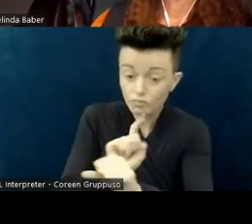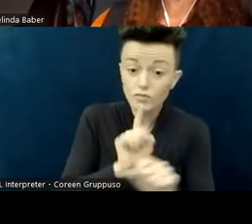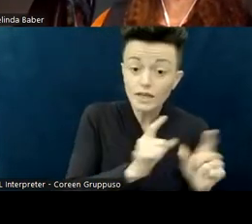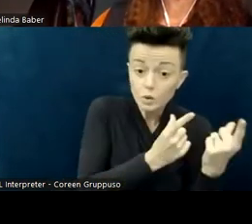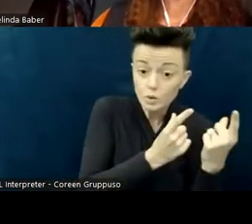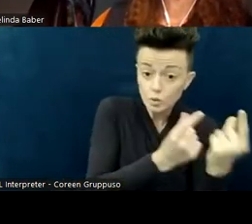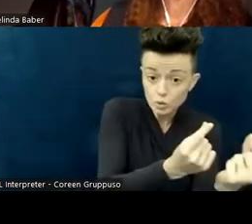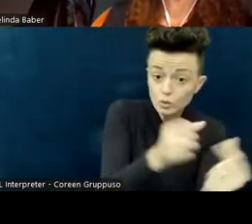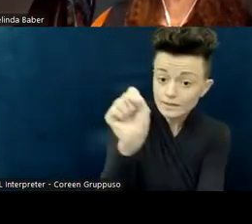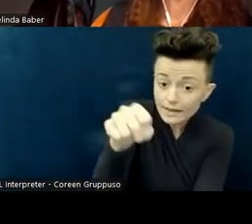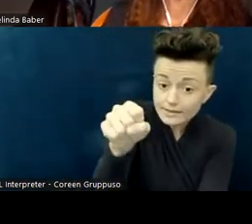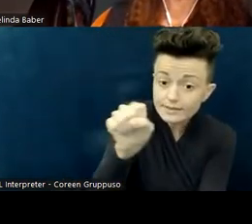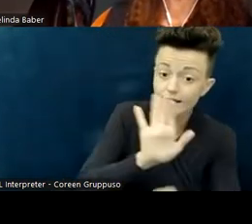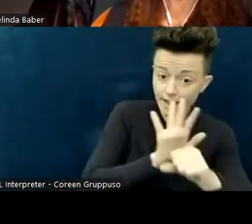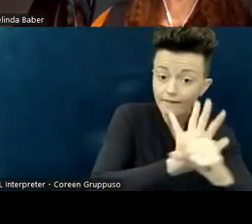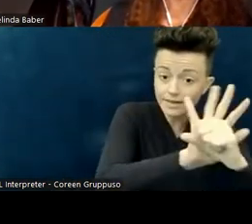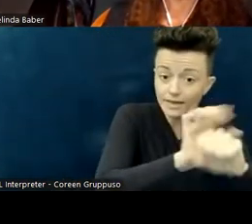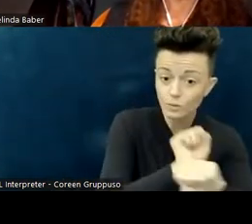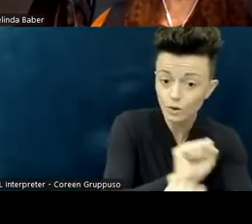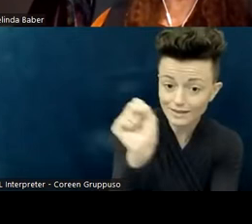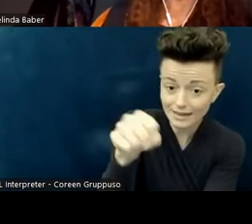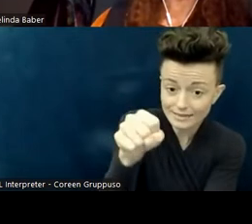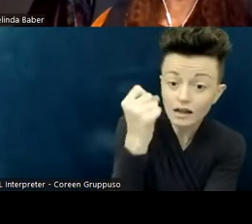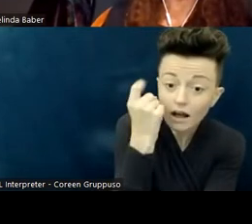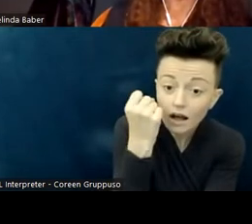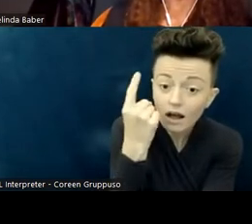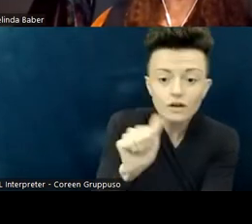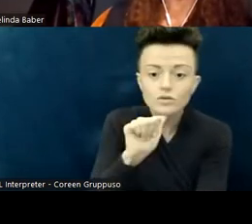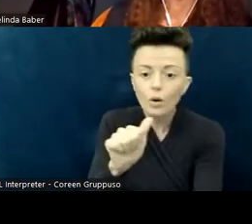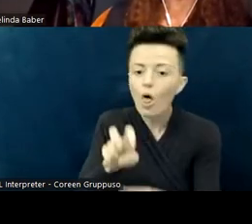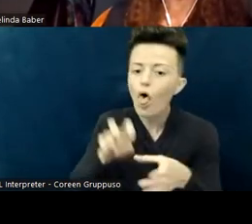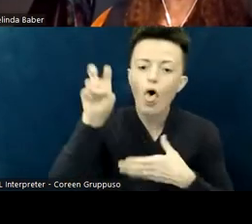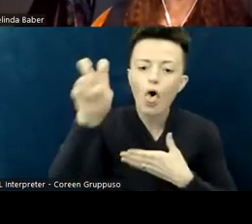but at the same time, don't jump in to be the savior, as Jenna pointed out too.